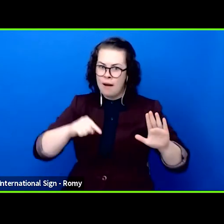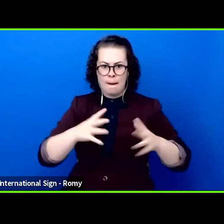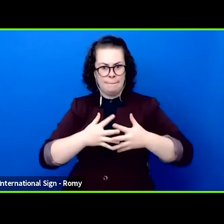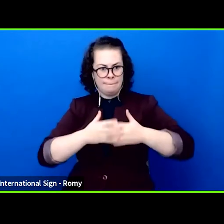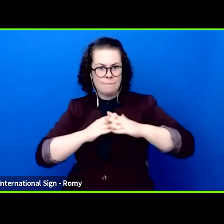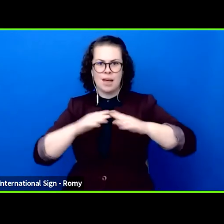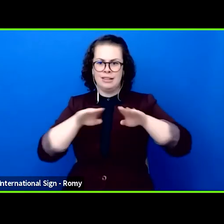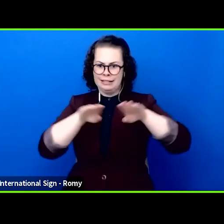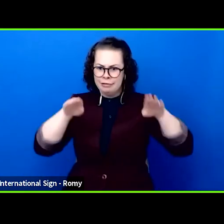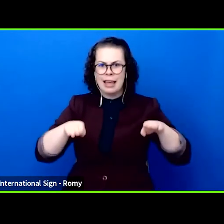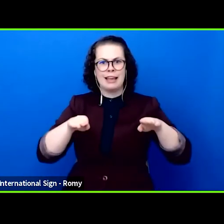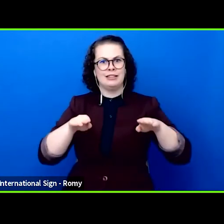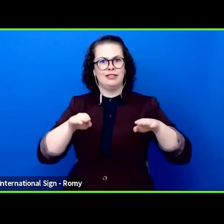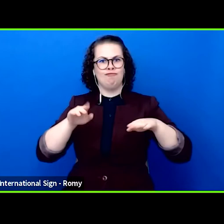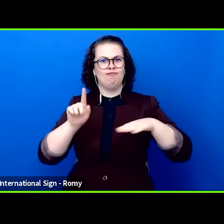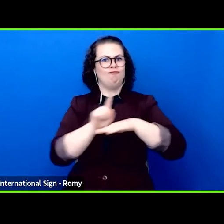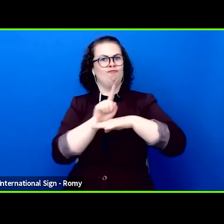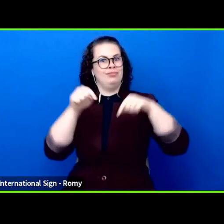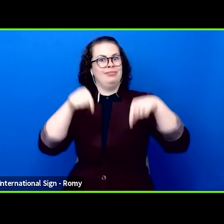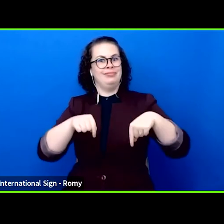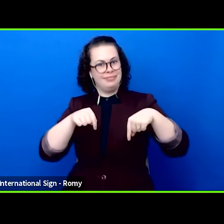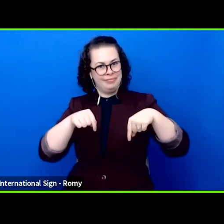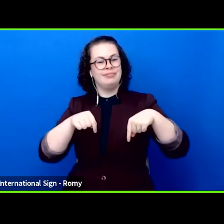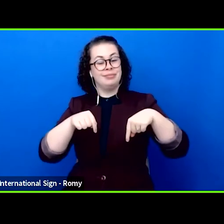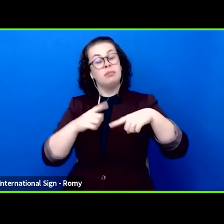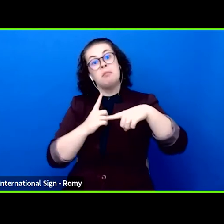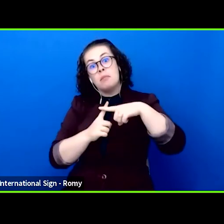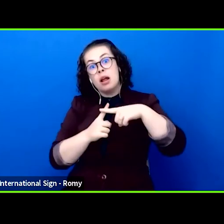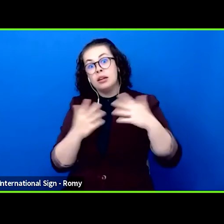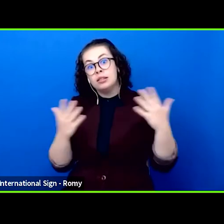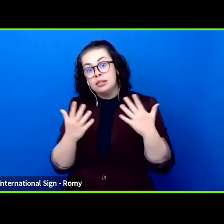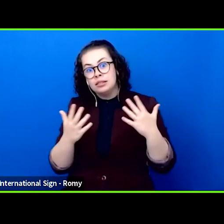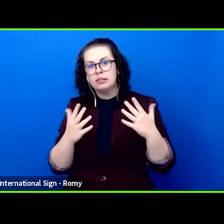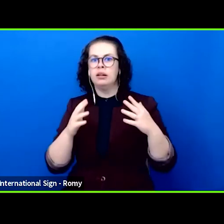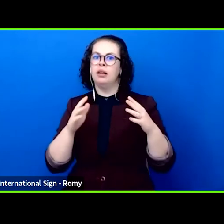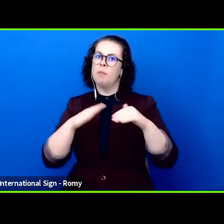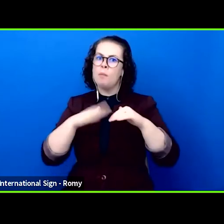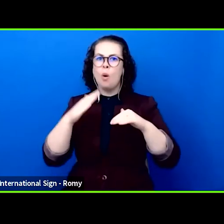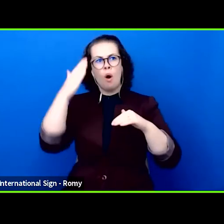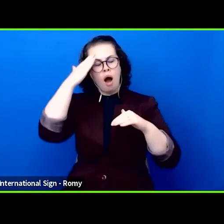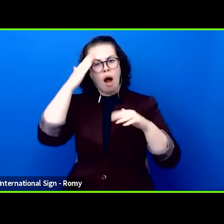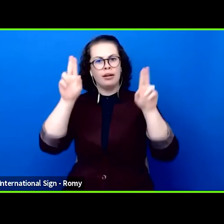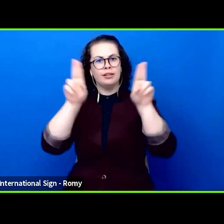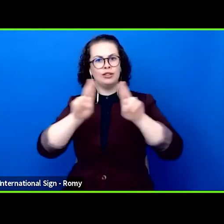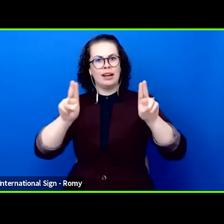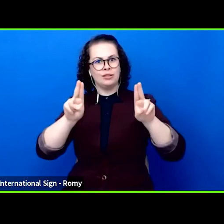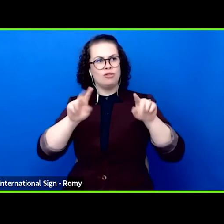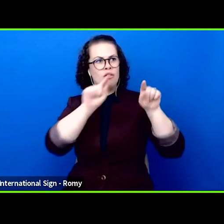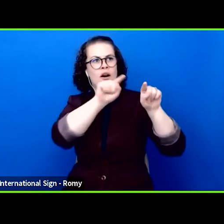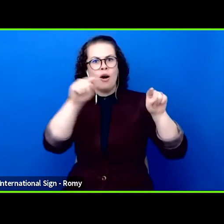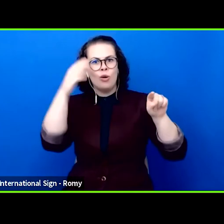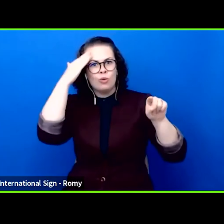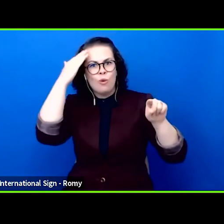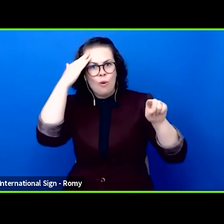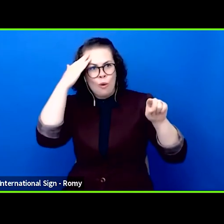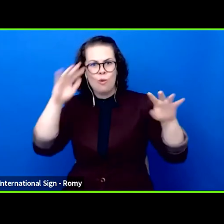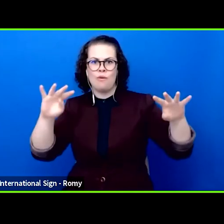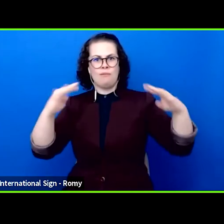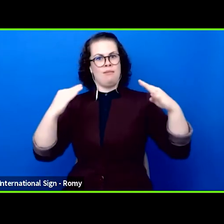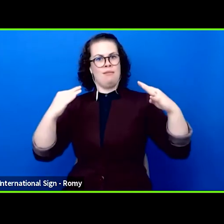same time it lays the foundation for international cooperation, sustainability is what interests us.